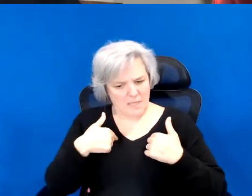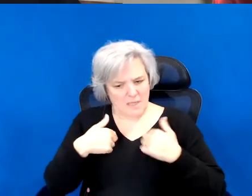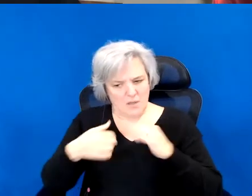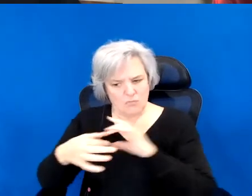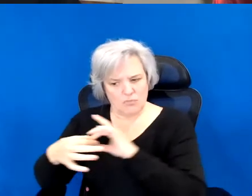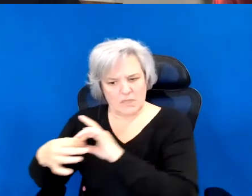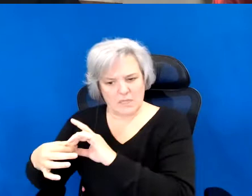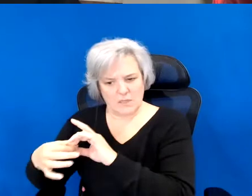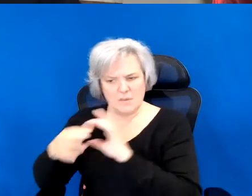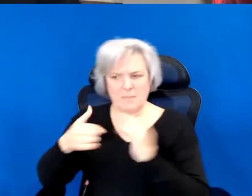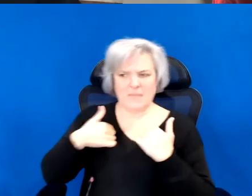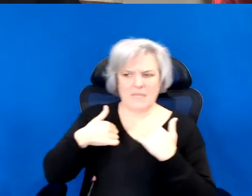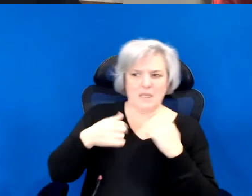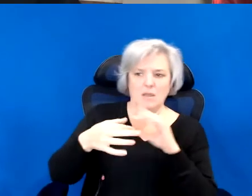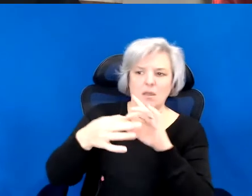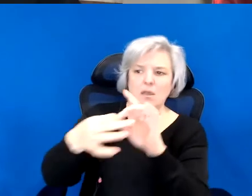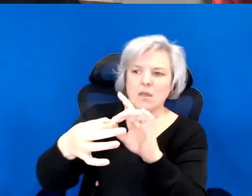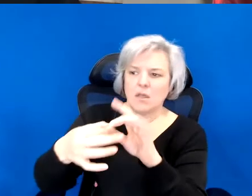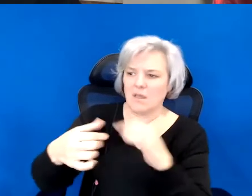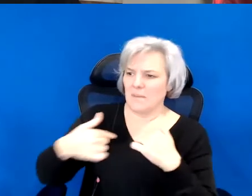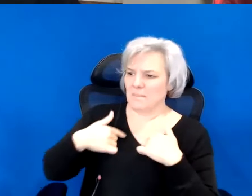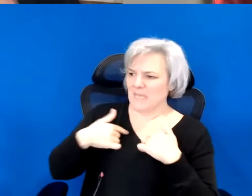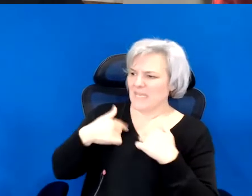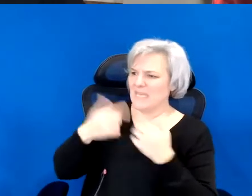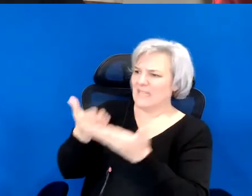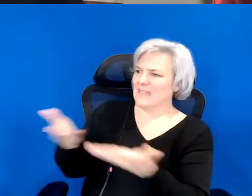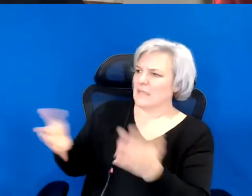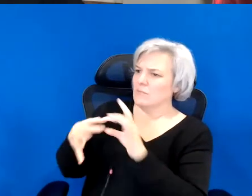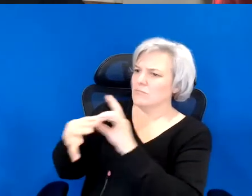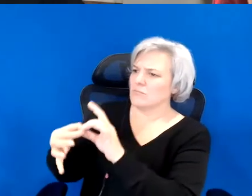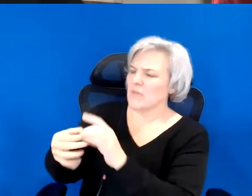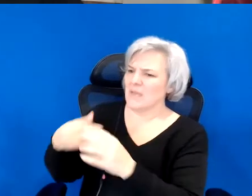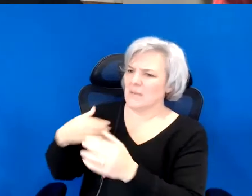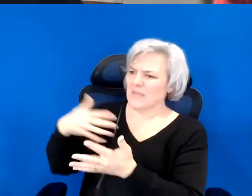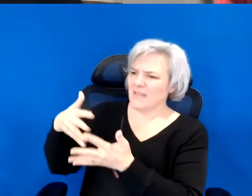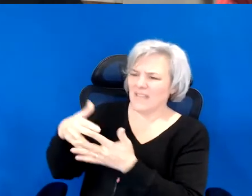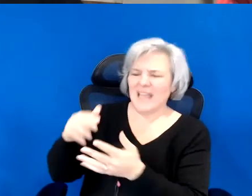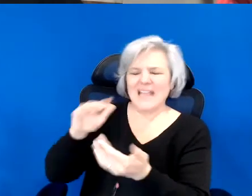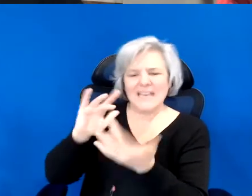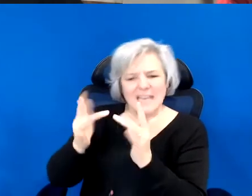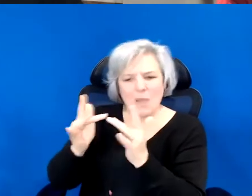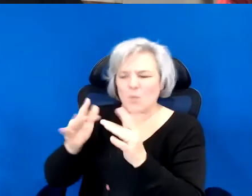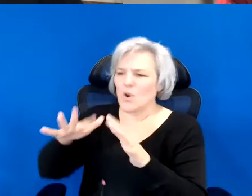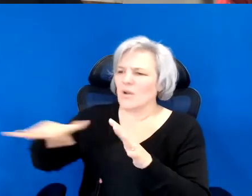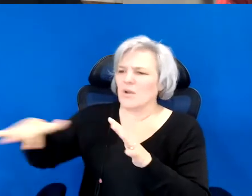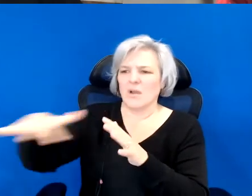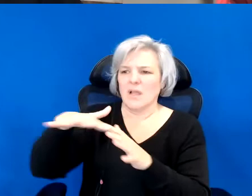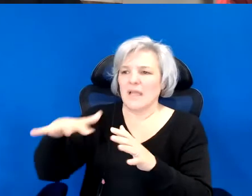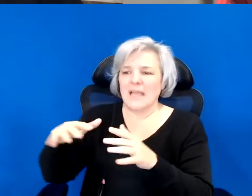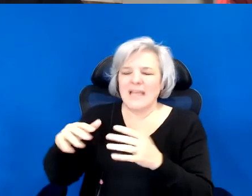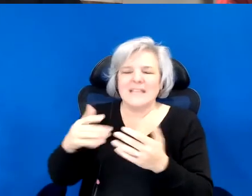ourselves in some kind of network even if that network isn't belonging.